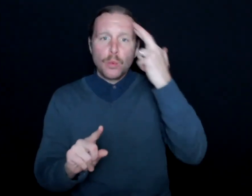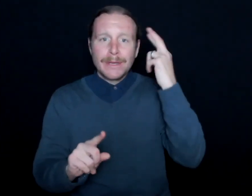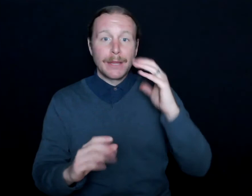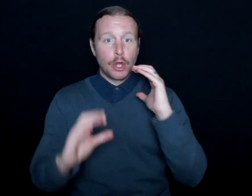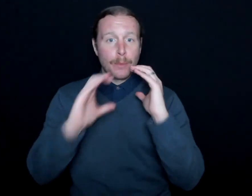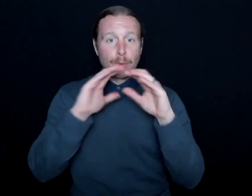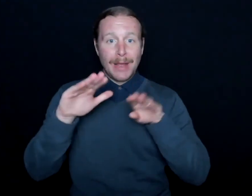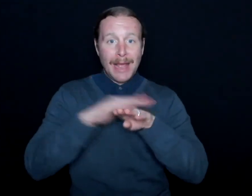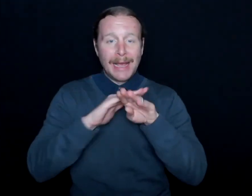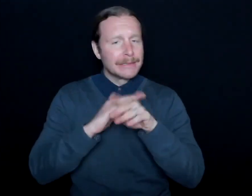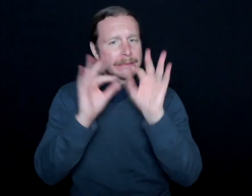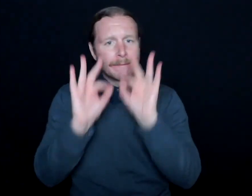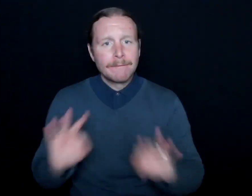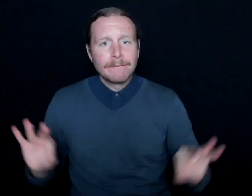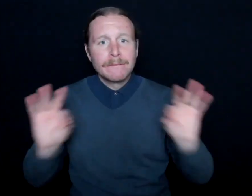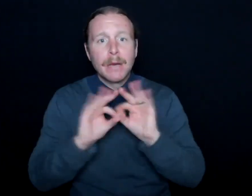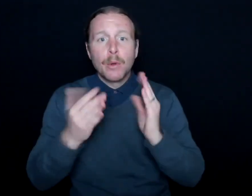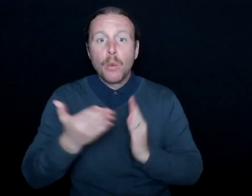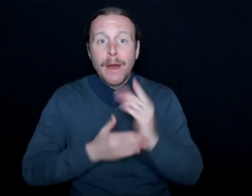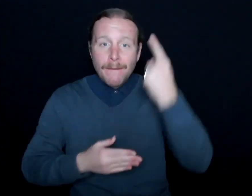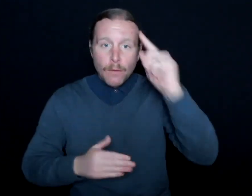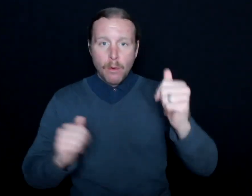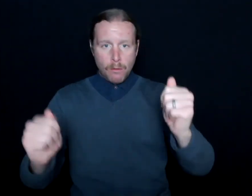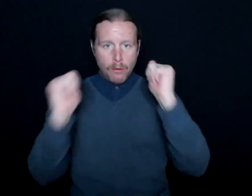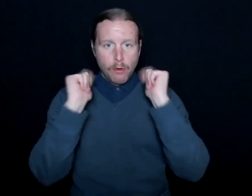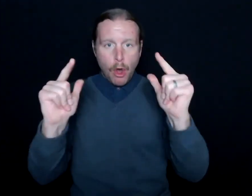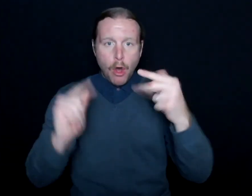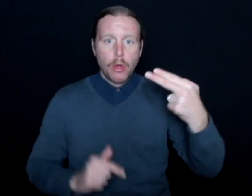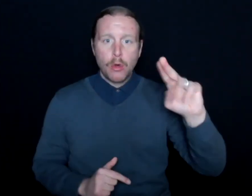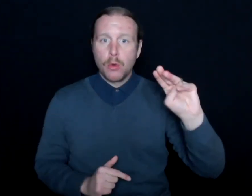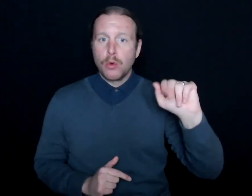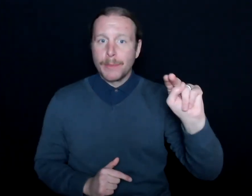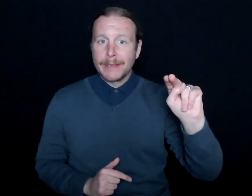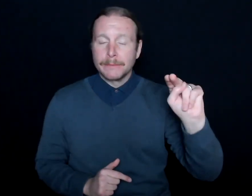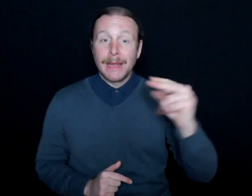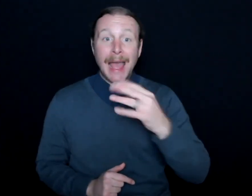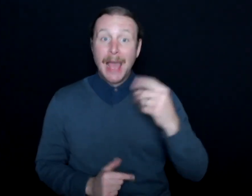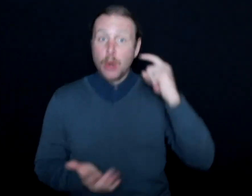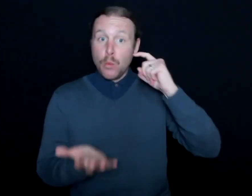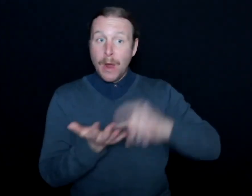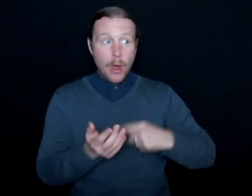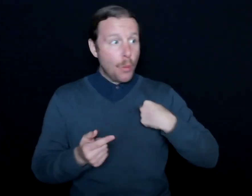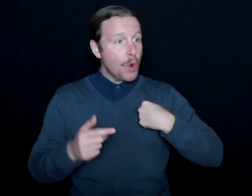access is a fundamental right for all human beings, and realizing that, whenever we're walking around,